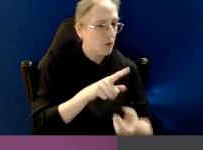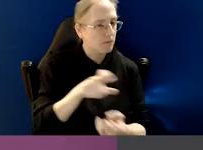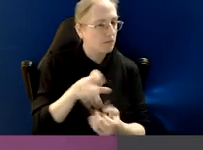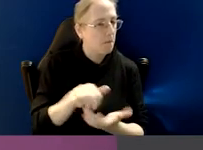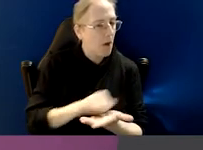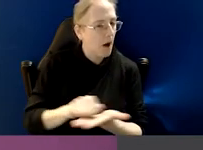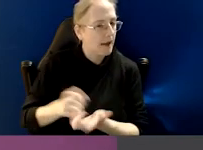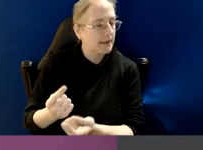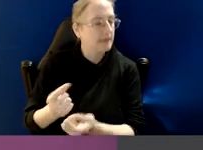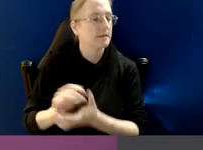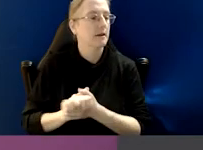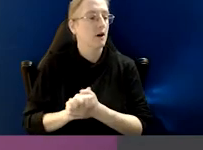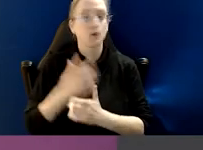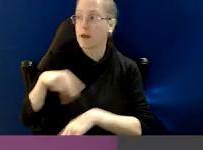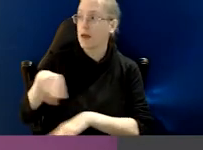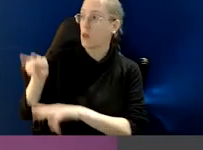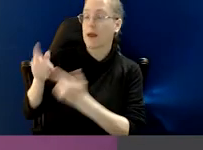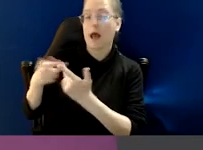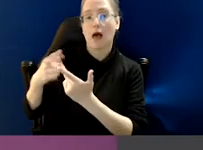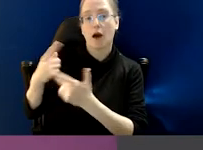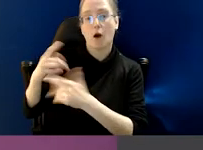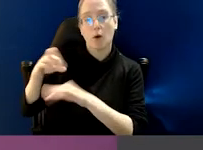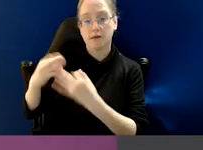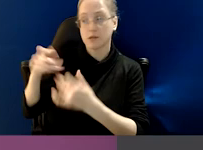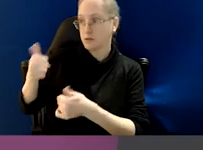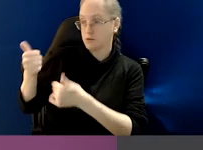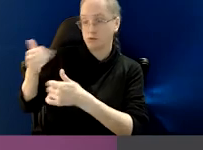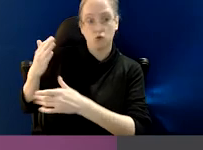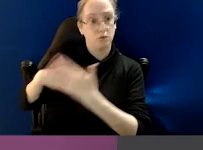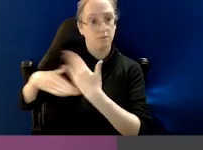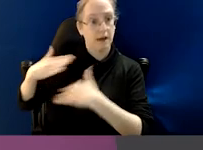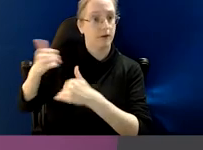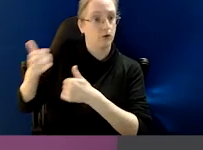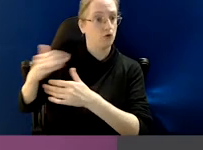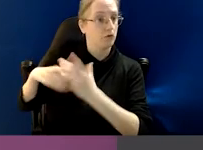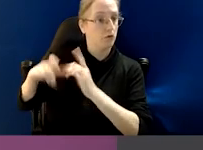we can learn from what are the things that make different organisations more resistant.